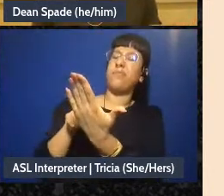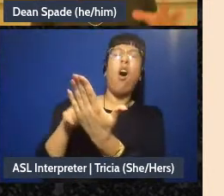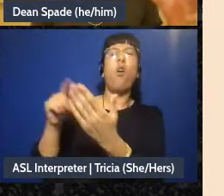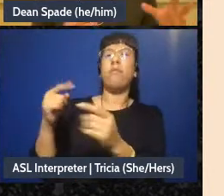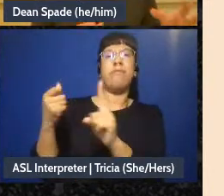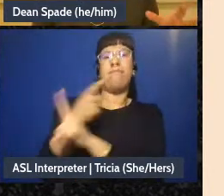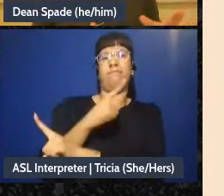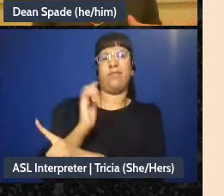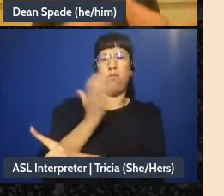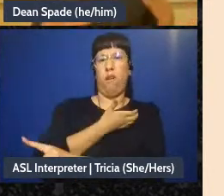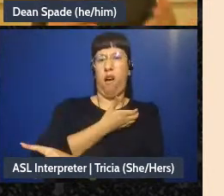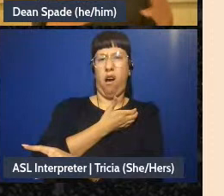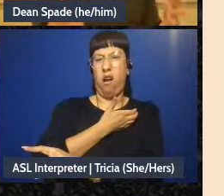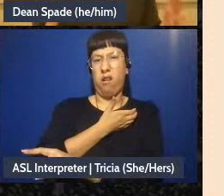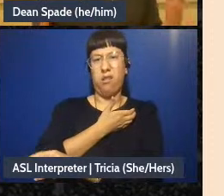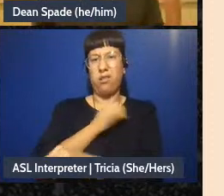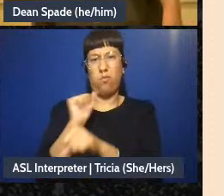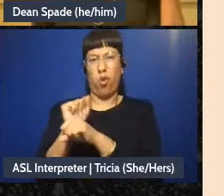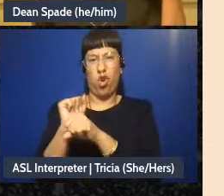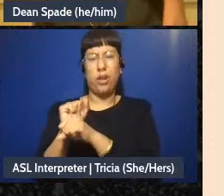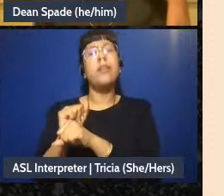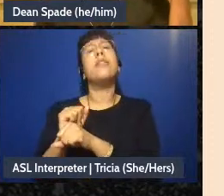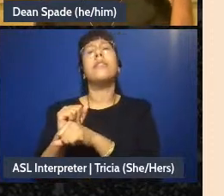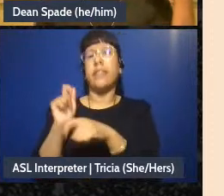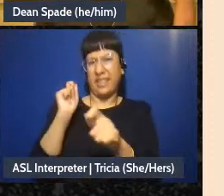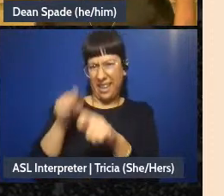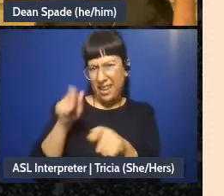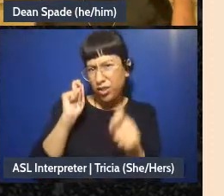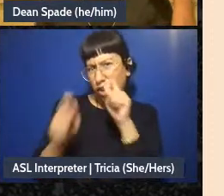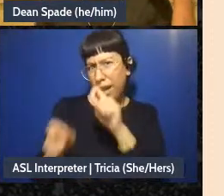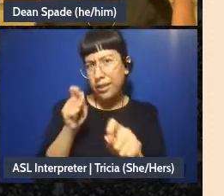can we adjust this” It's like a way to build that transparency like we all know what's going on